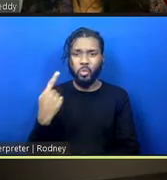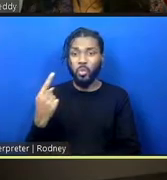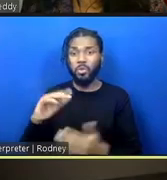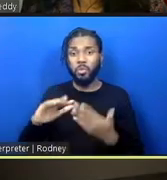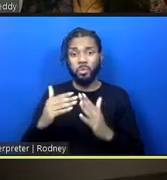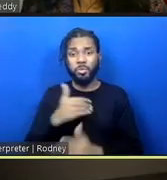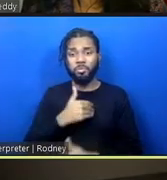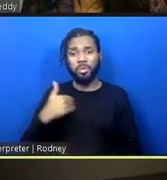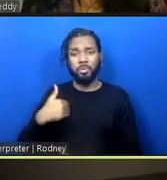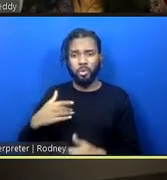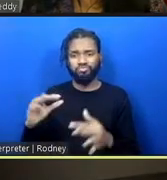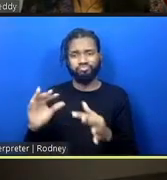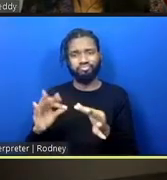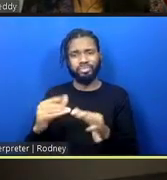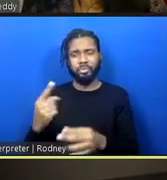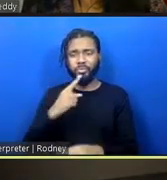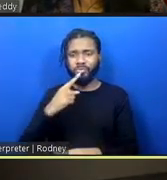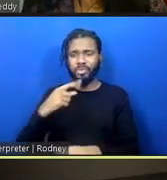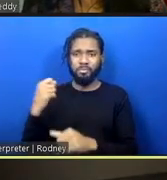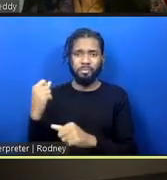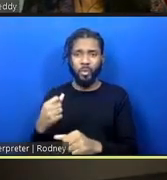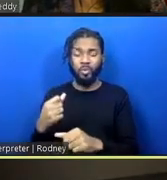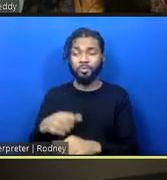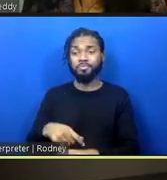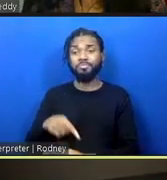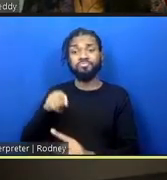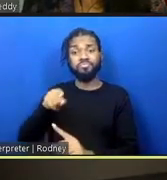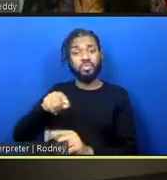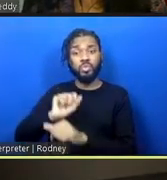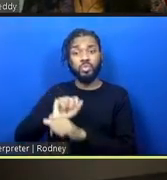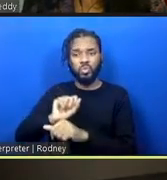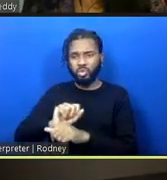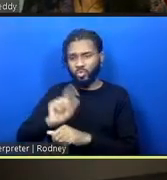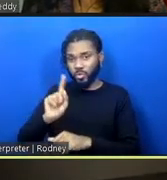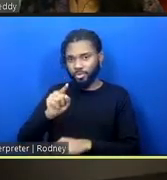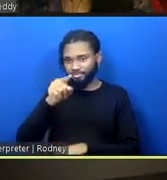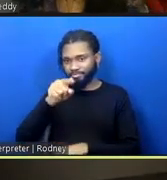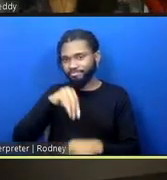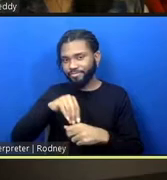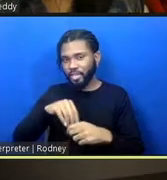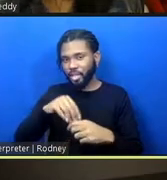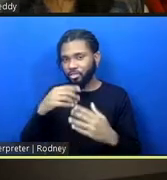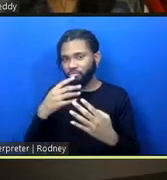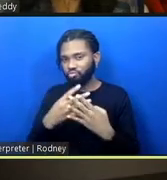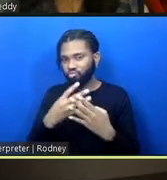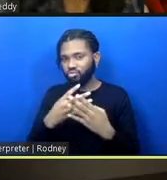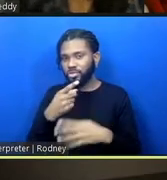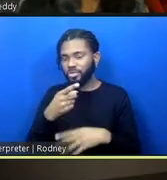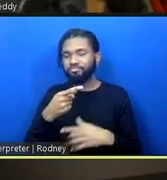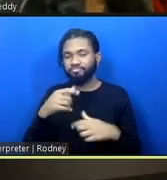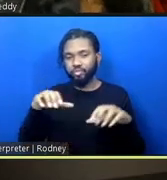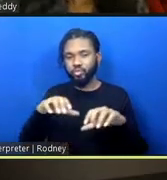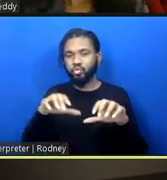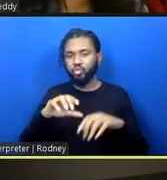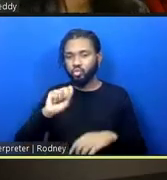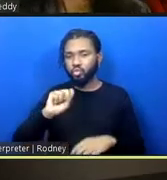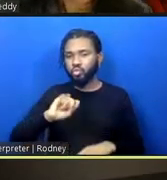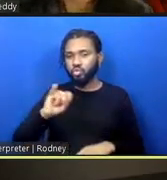powerful, and she was working inside of the prison doing social justice work through the